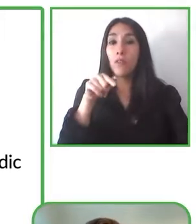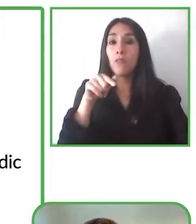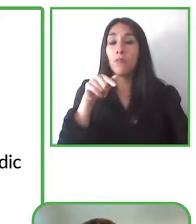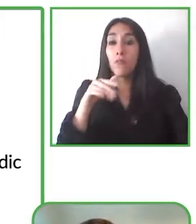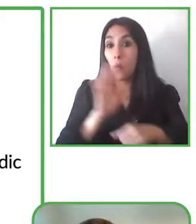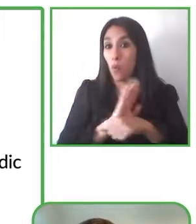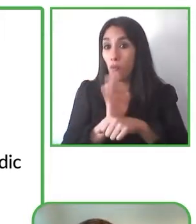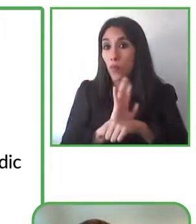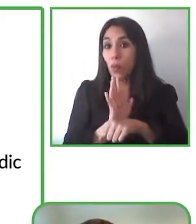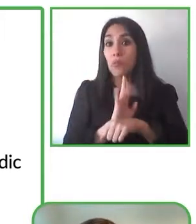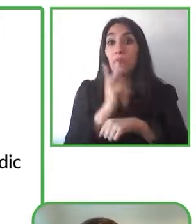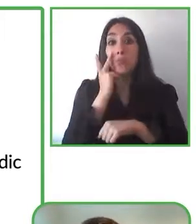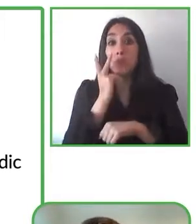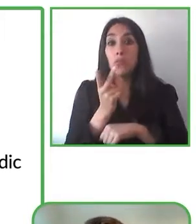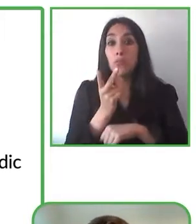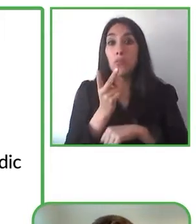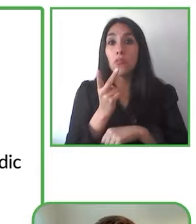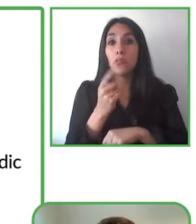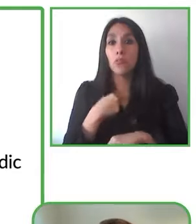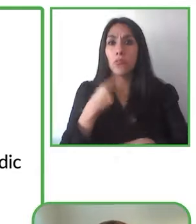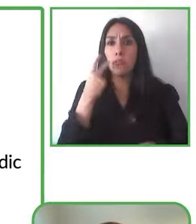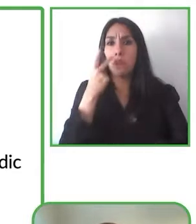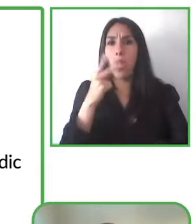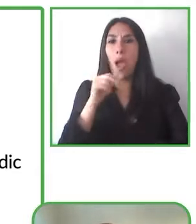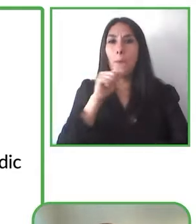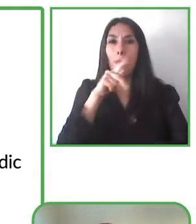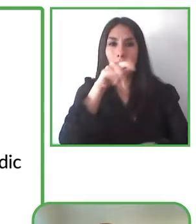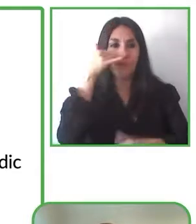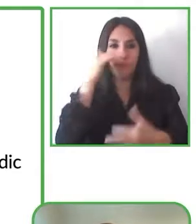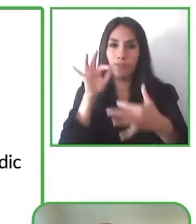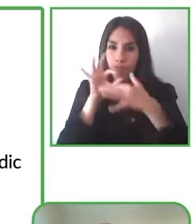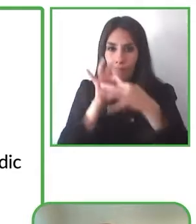the screen or the room where you're watching the movie there'll be a QR code outside it's